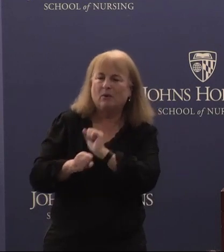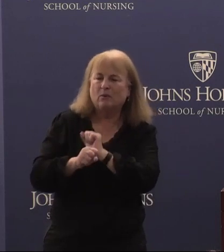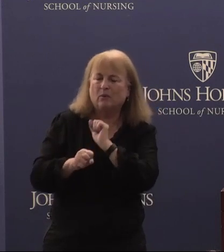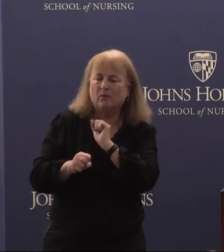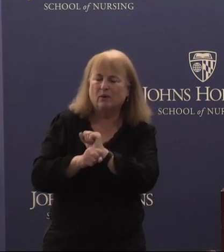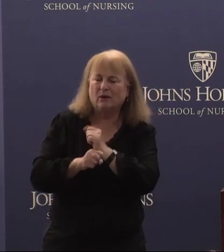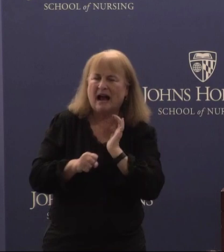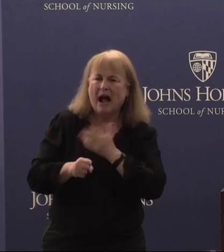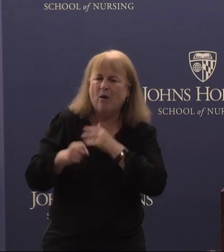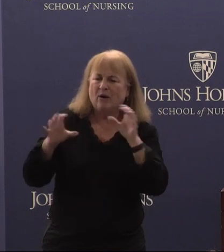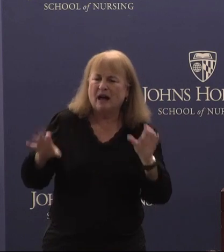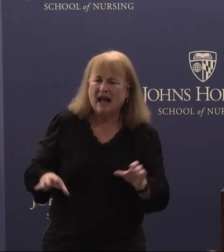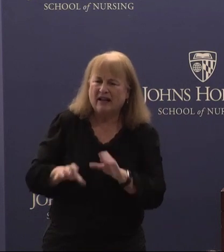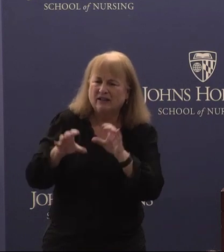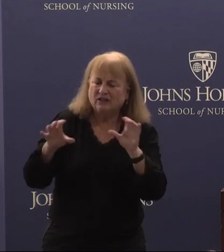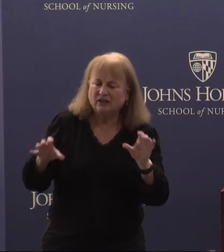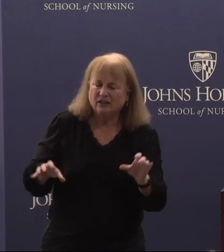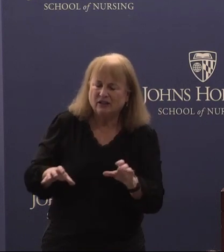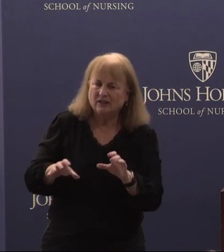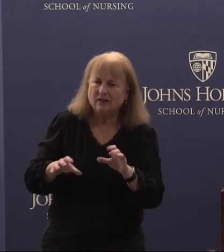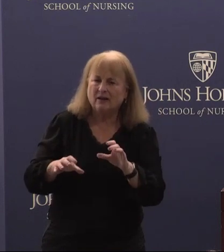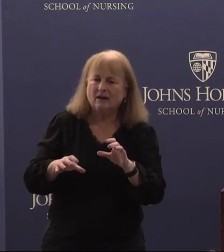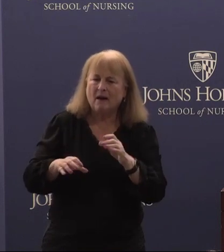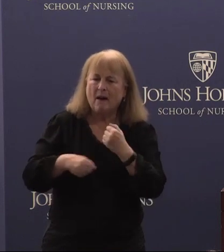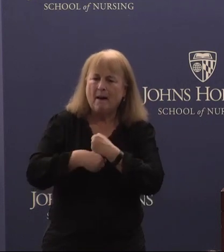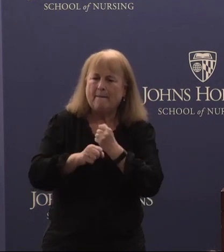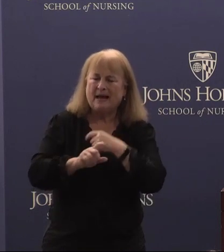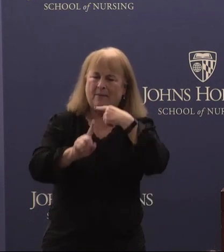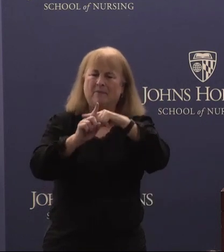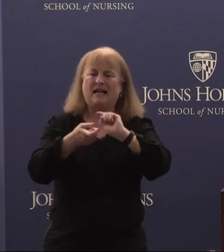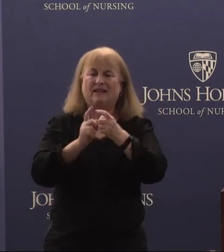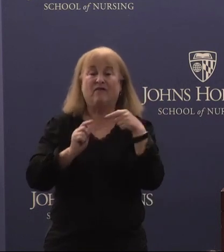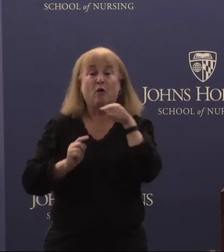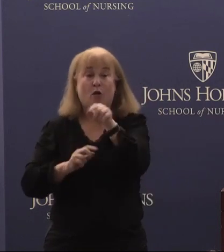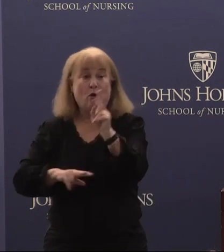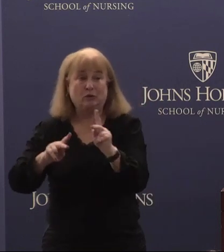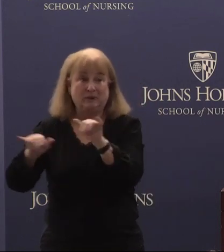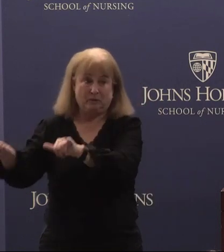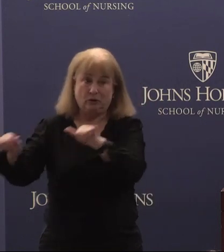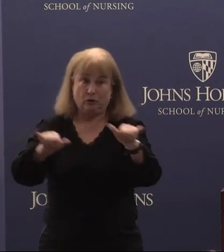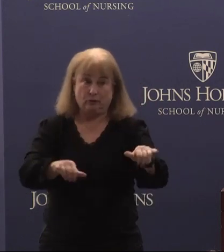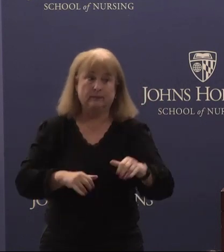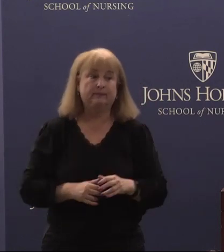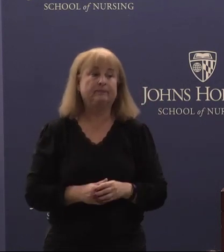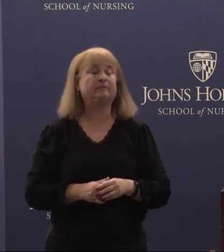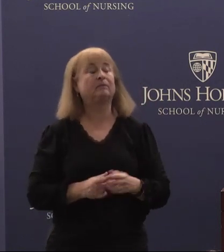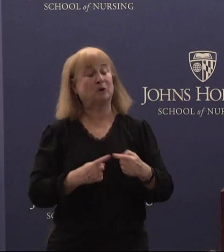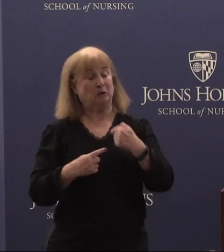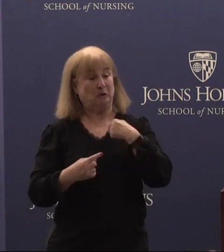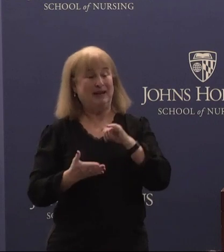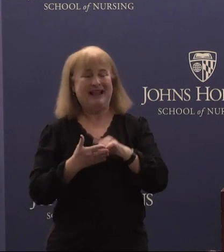we take makes positive change for those people too. And to me that's what disability Justice